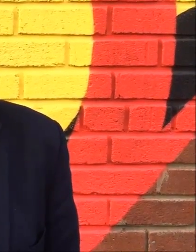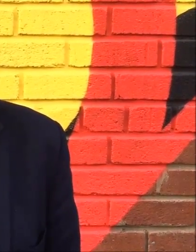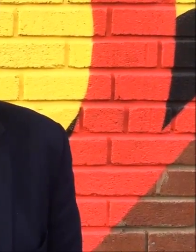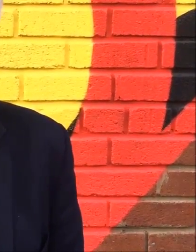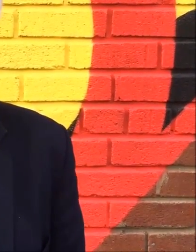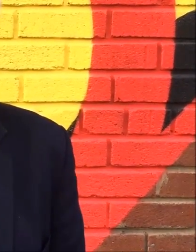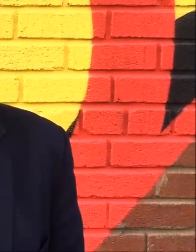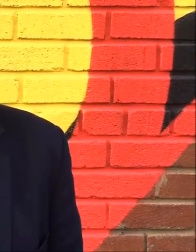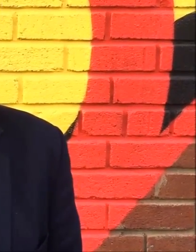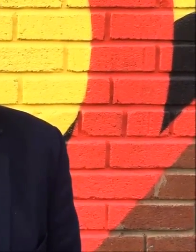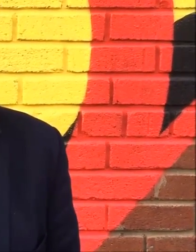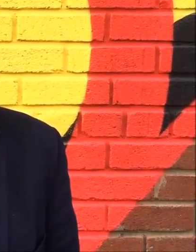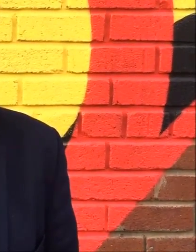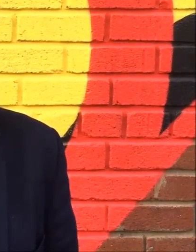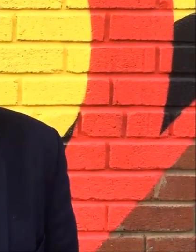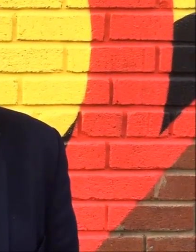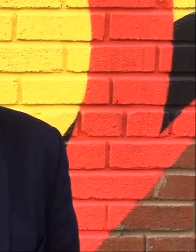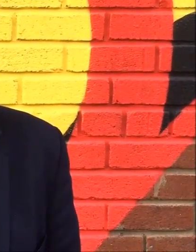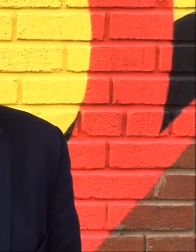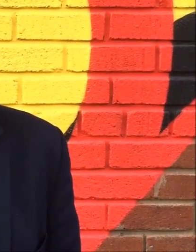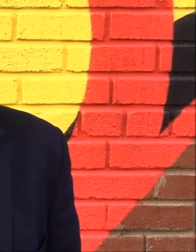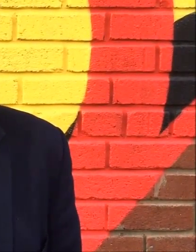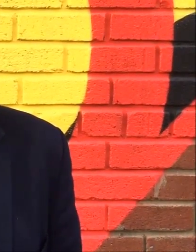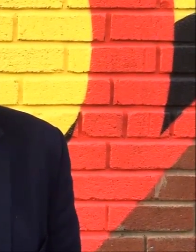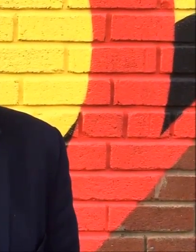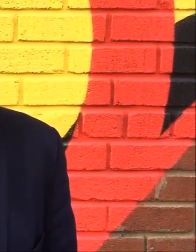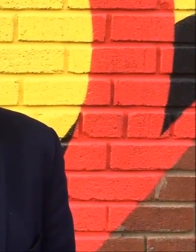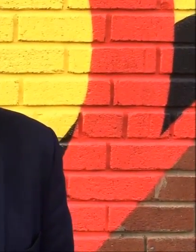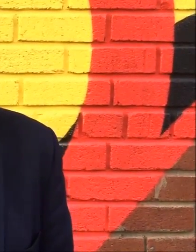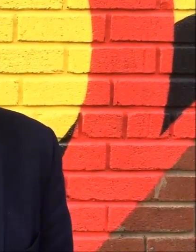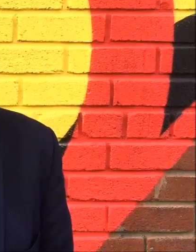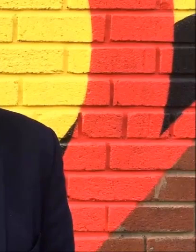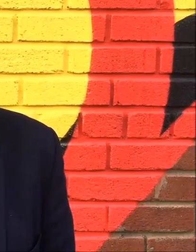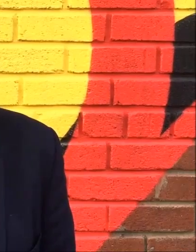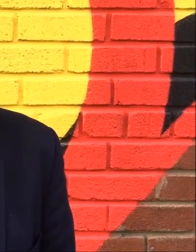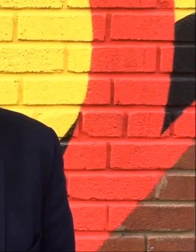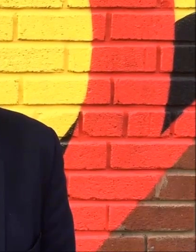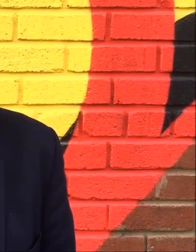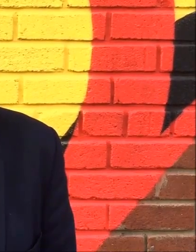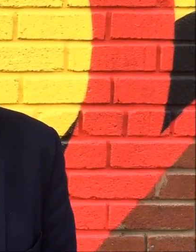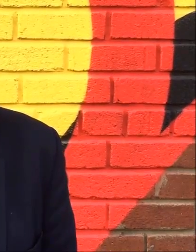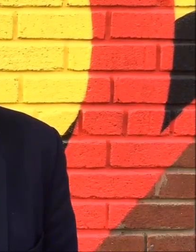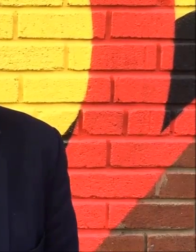and excited to be able to bring to life an early work of his that has never been staged before.